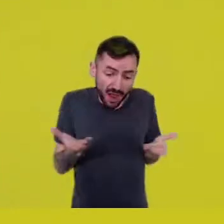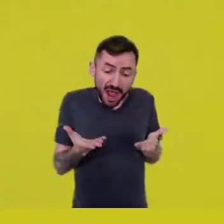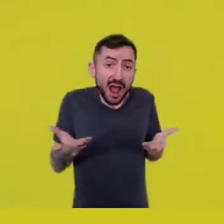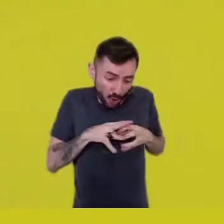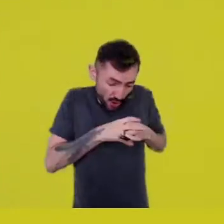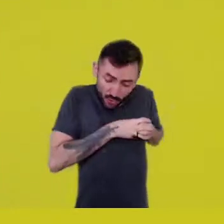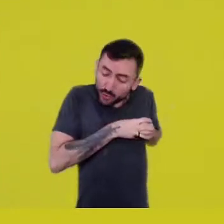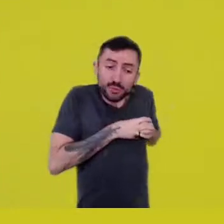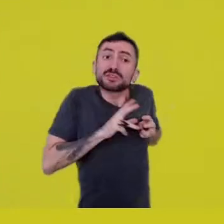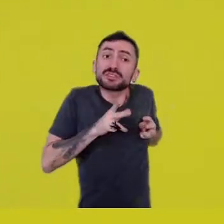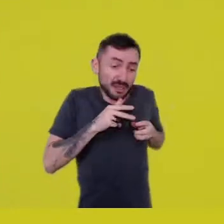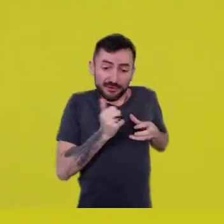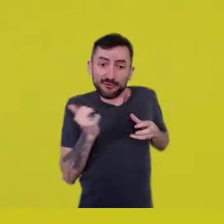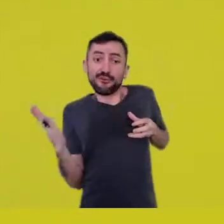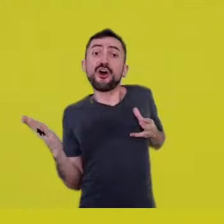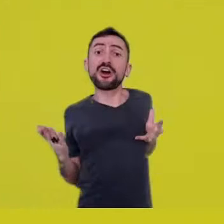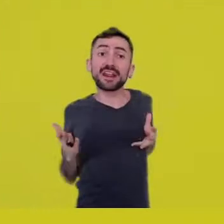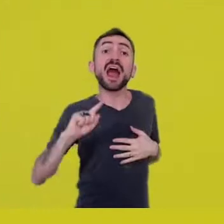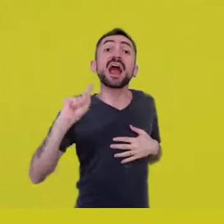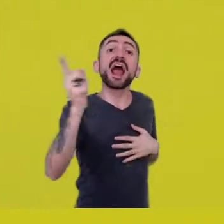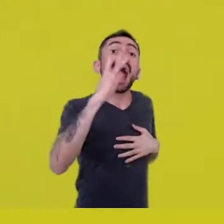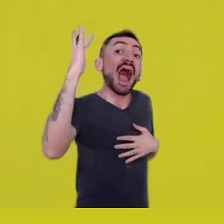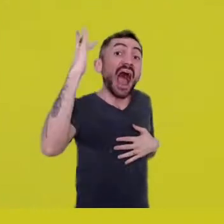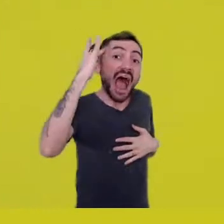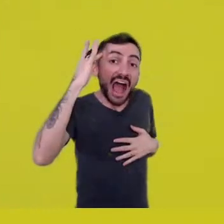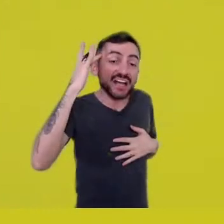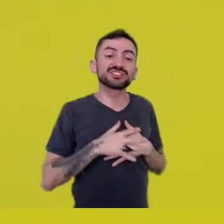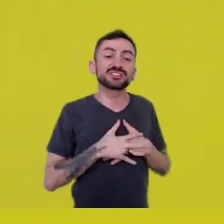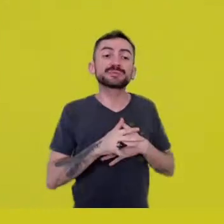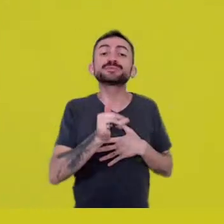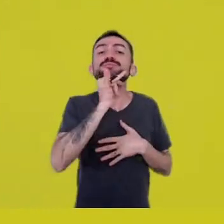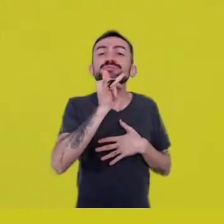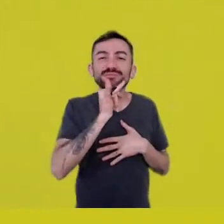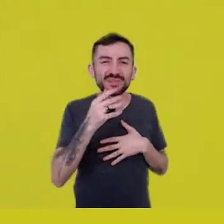This ritual of placing your head on the earth,